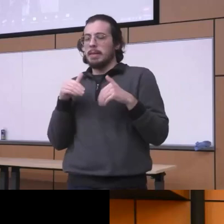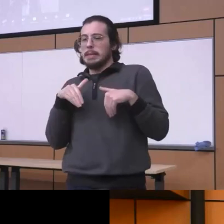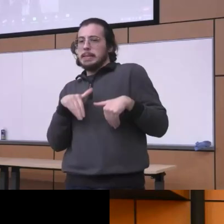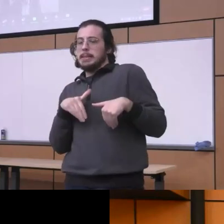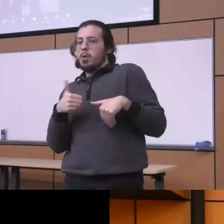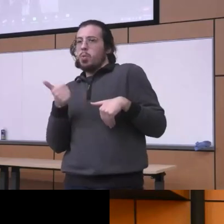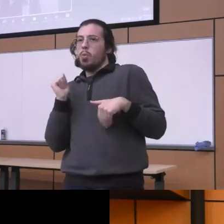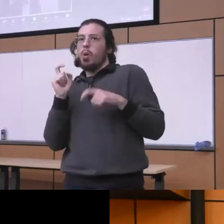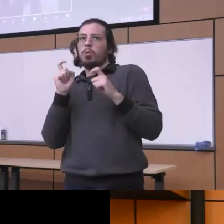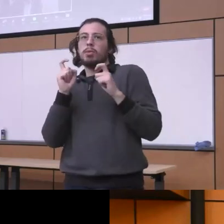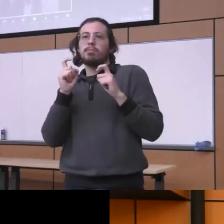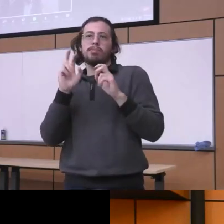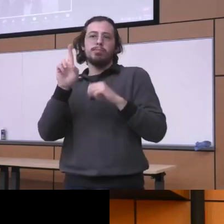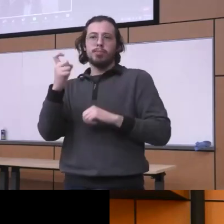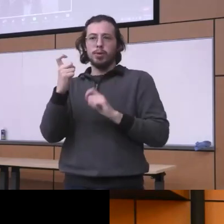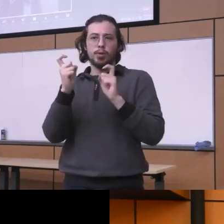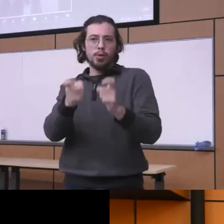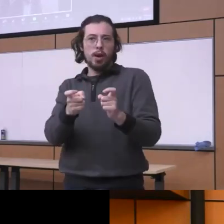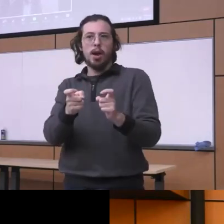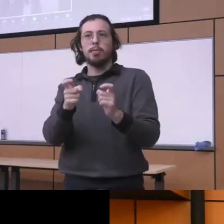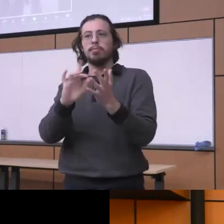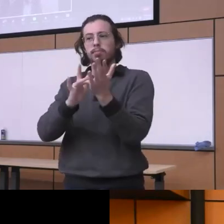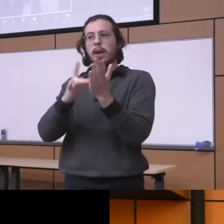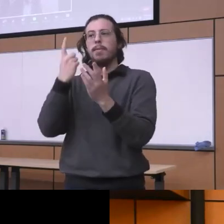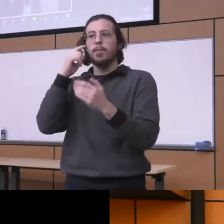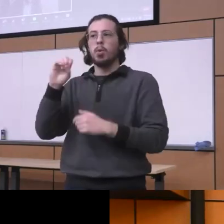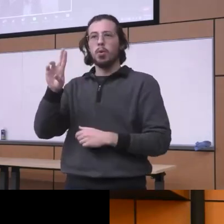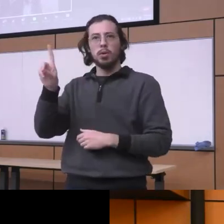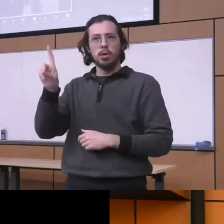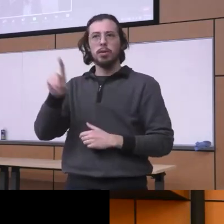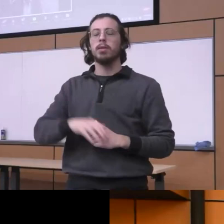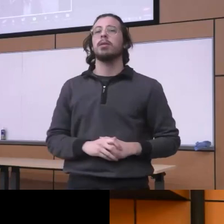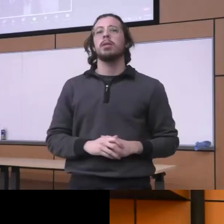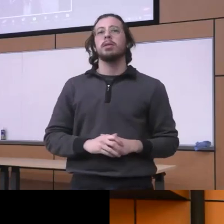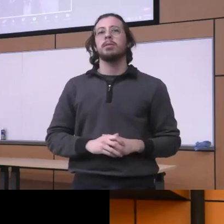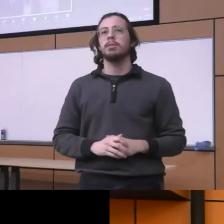yeah yeah an excellent question so is this the first year you started the fellowship guys or